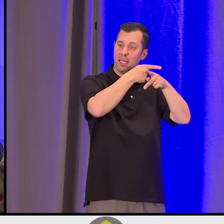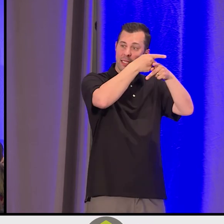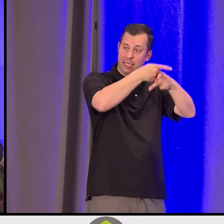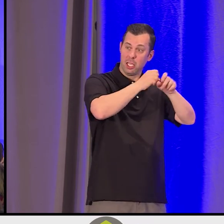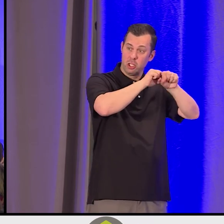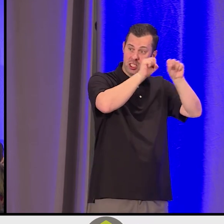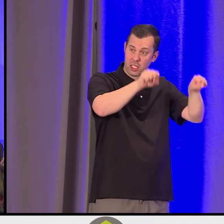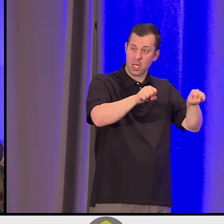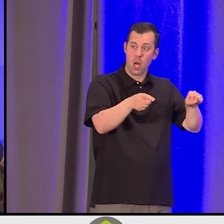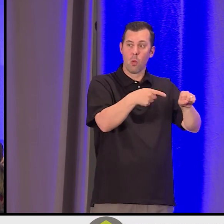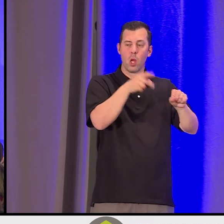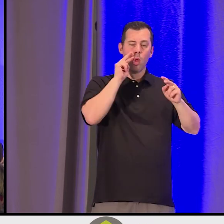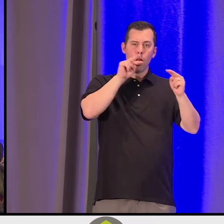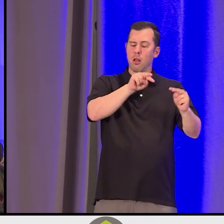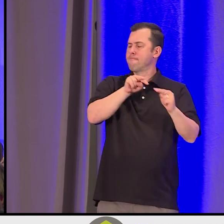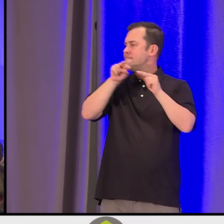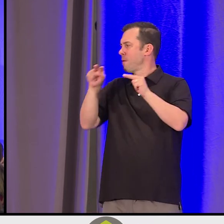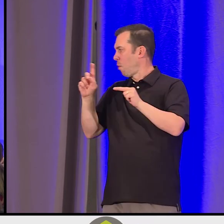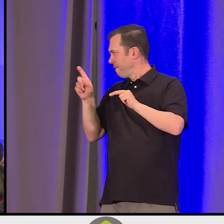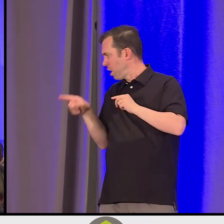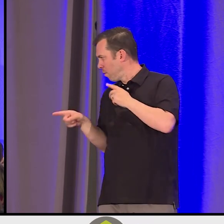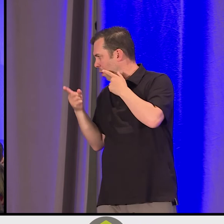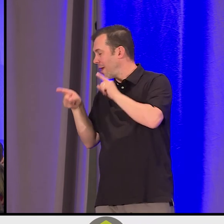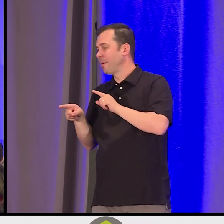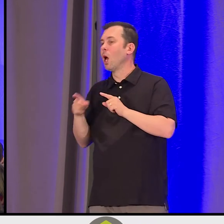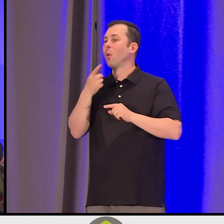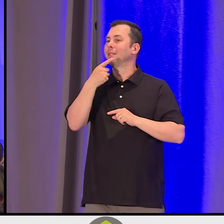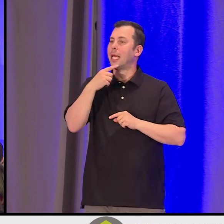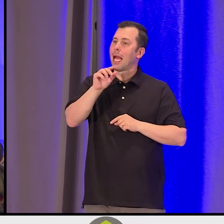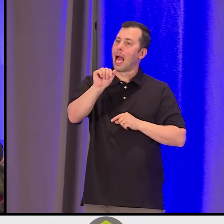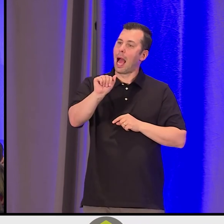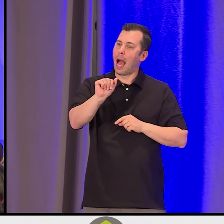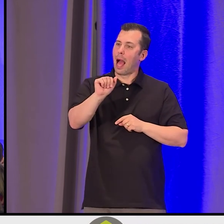we're going to go, "[Indigenous language]." Go ahead, try it with me. [Indigenous language].